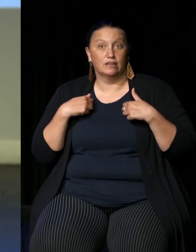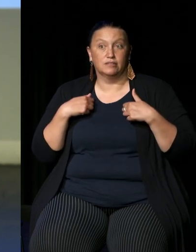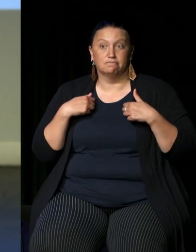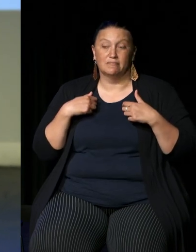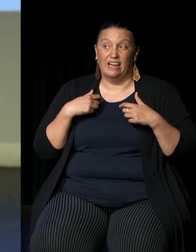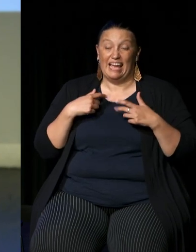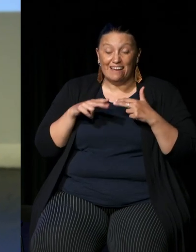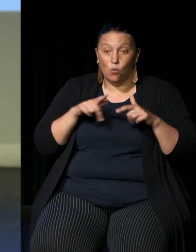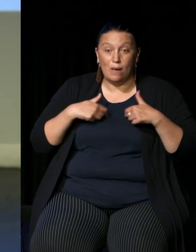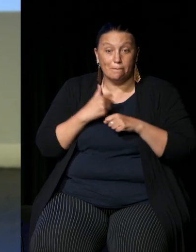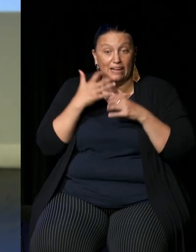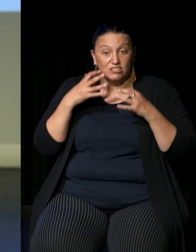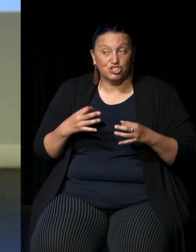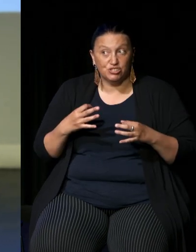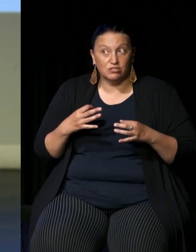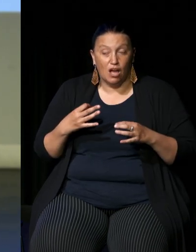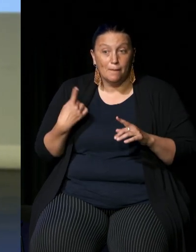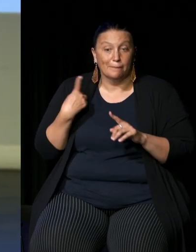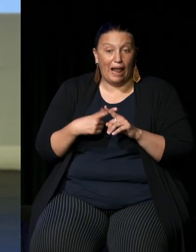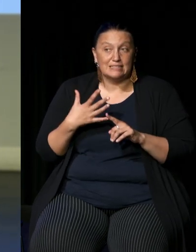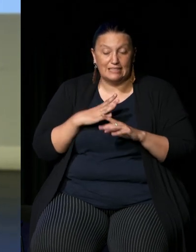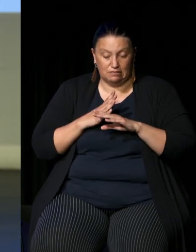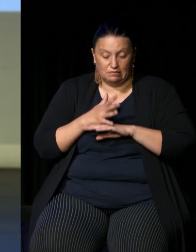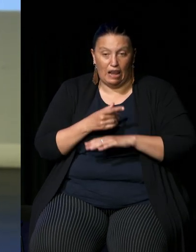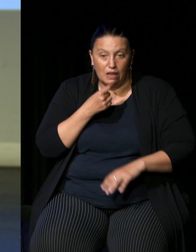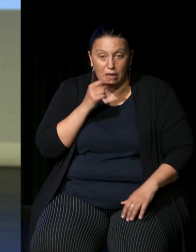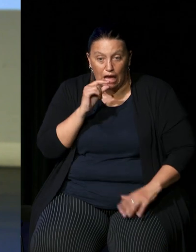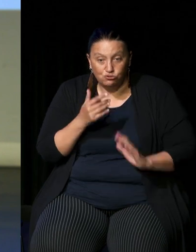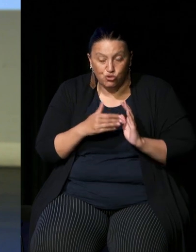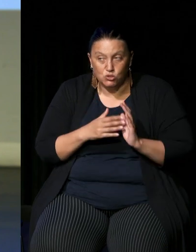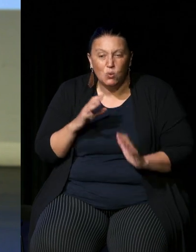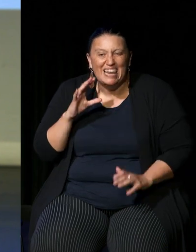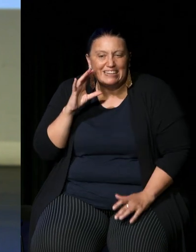effort to listen to the voices of the first Australians surely that effort's worth it.